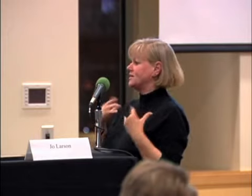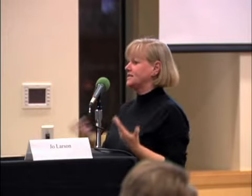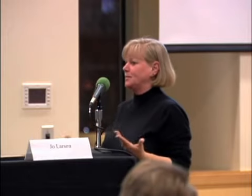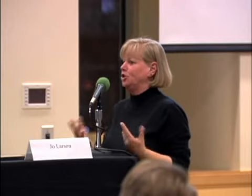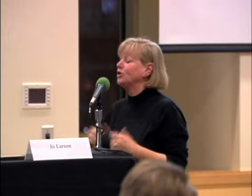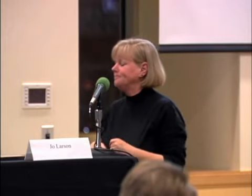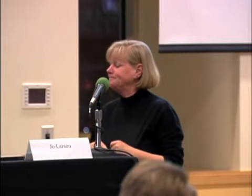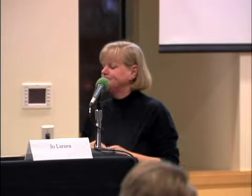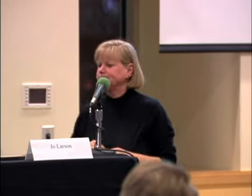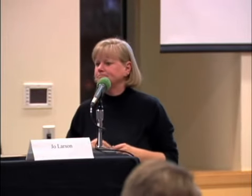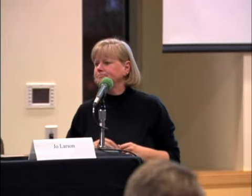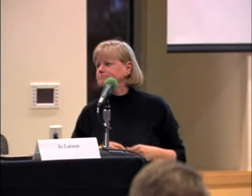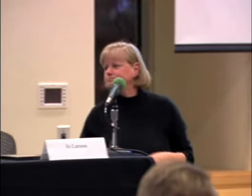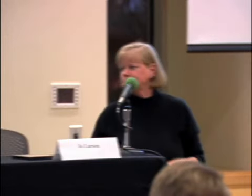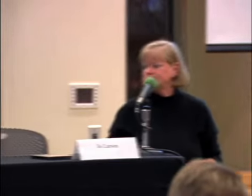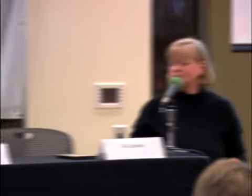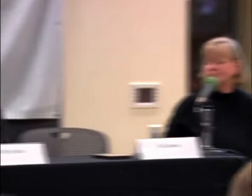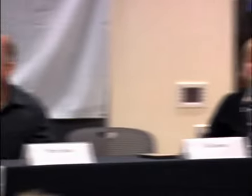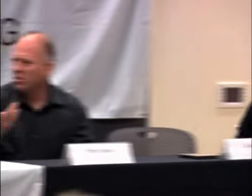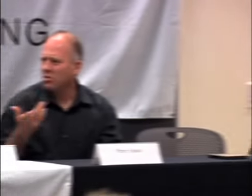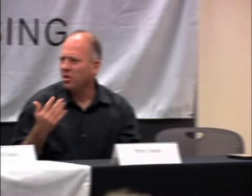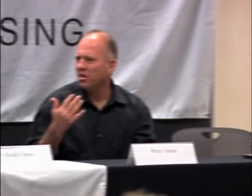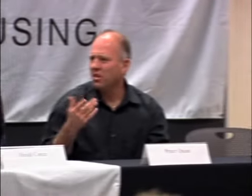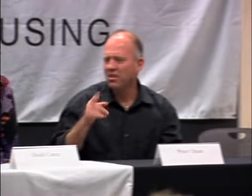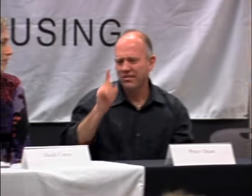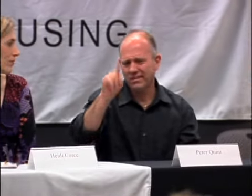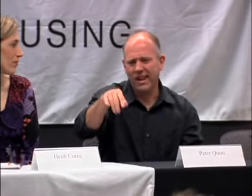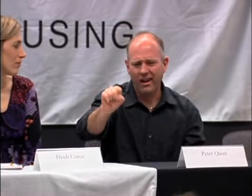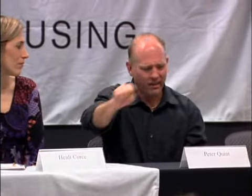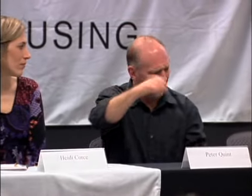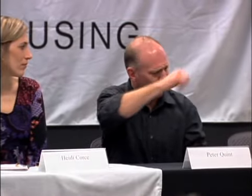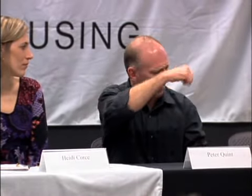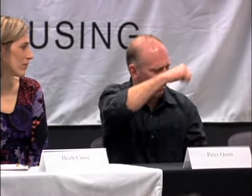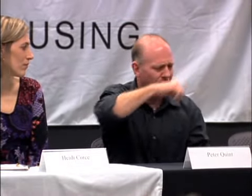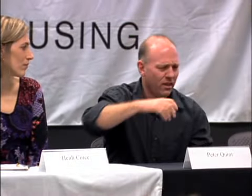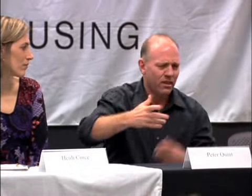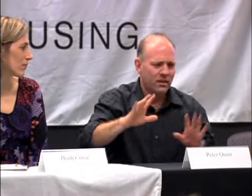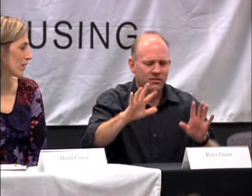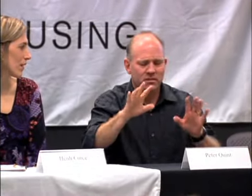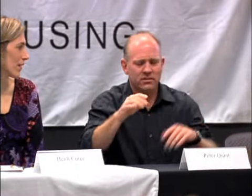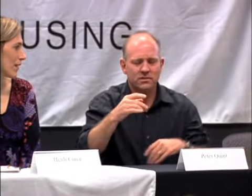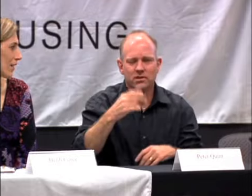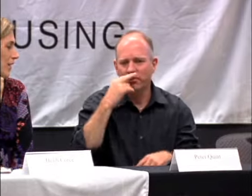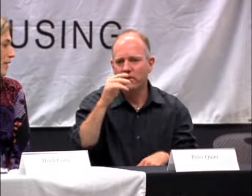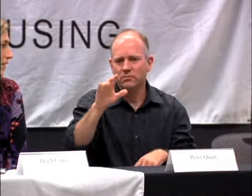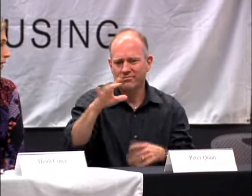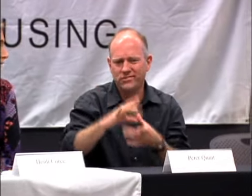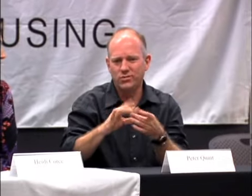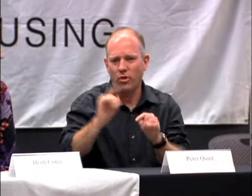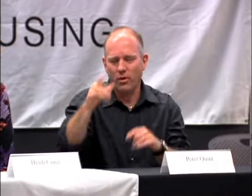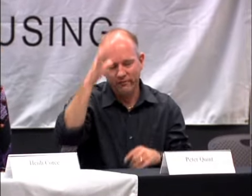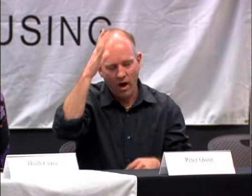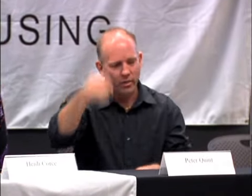OH, YES. YES. HERE A STORY ABOUT MY FATHER-IN-LAW.